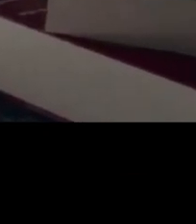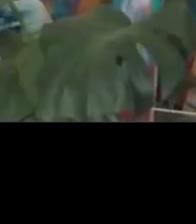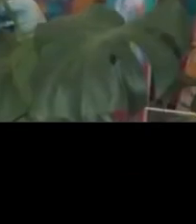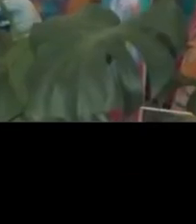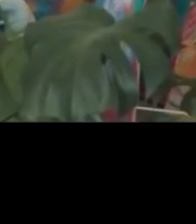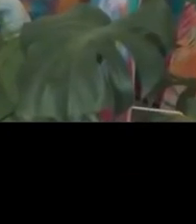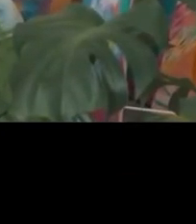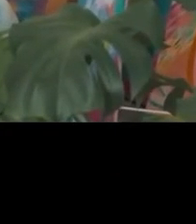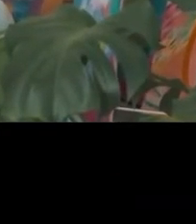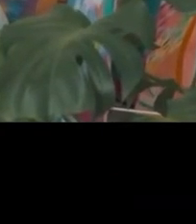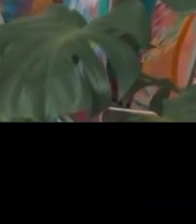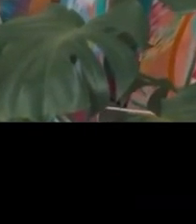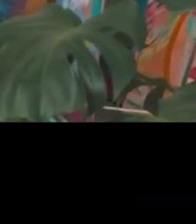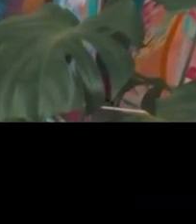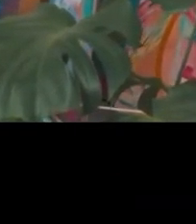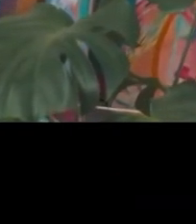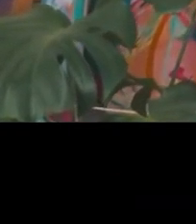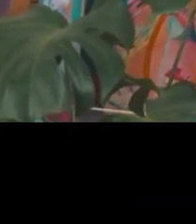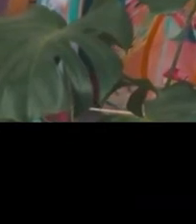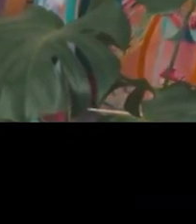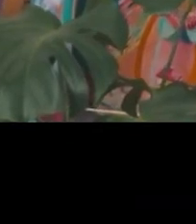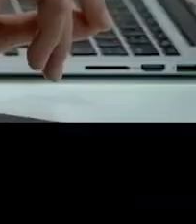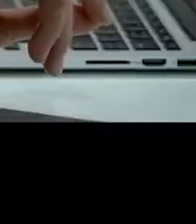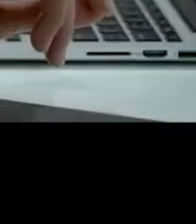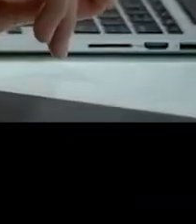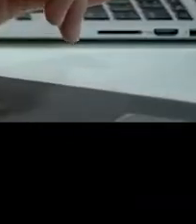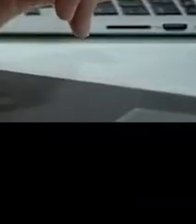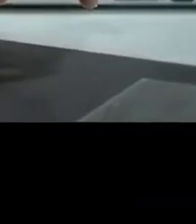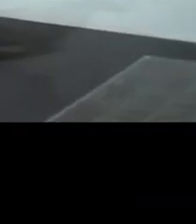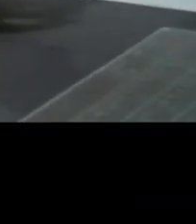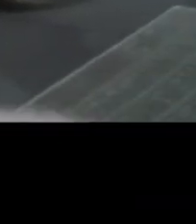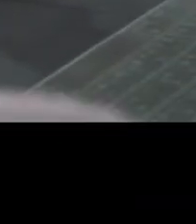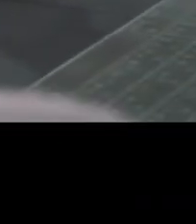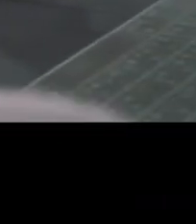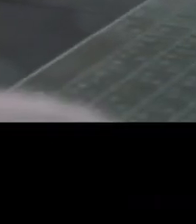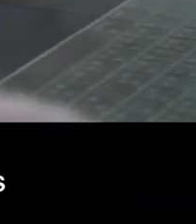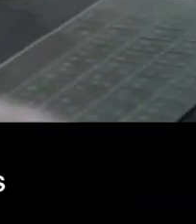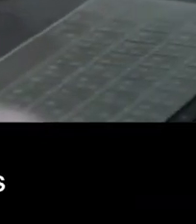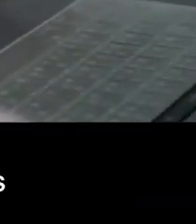Creative Workplaces will support arts workers and better workplace culture.